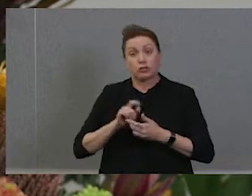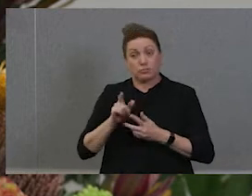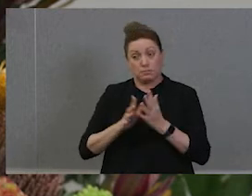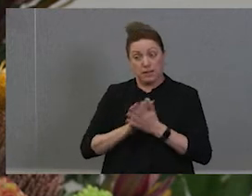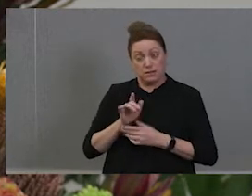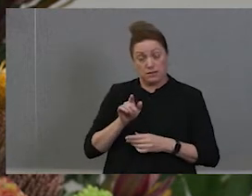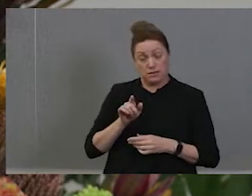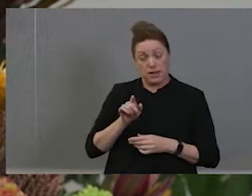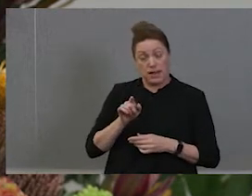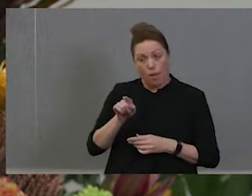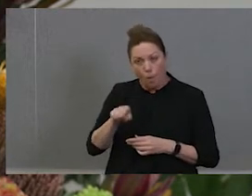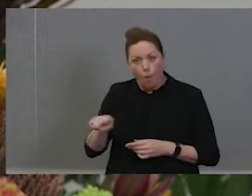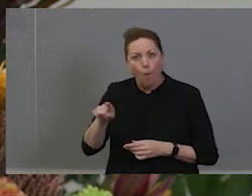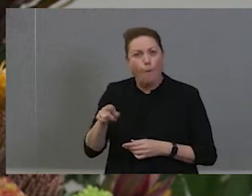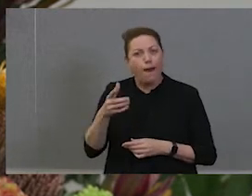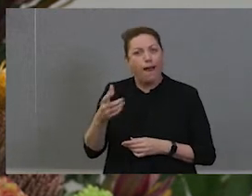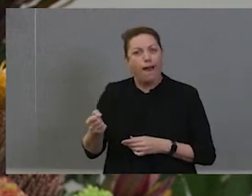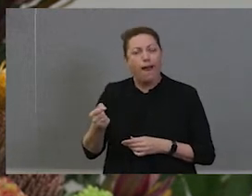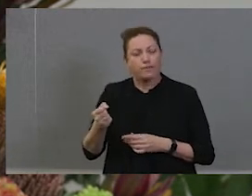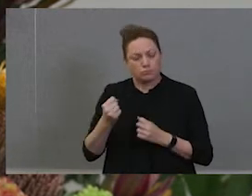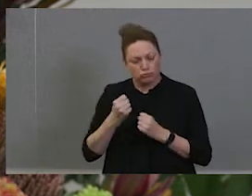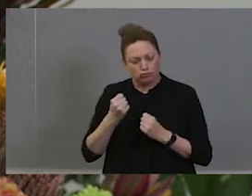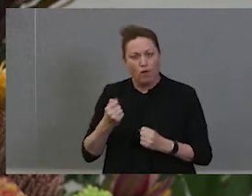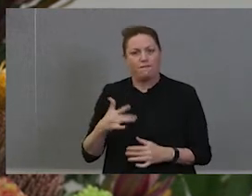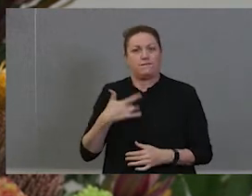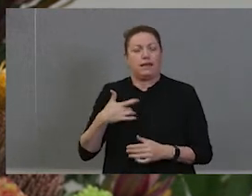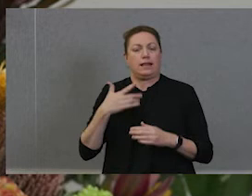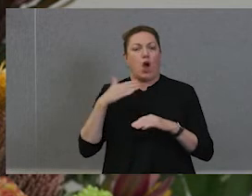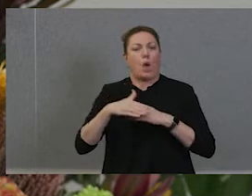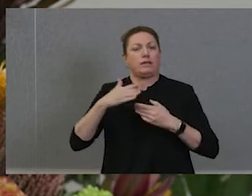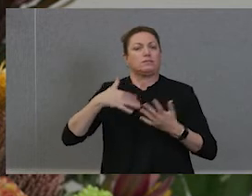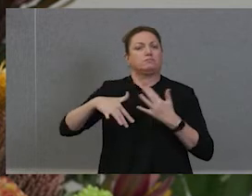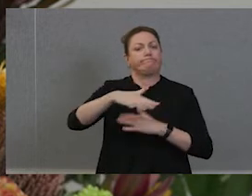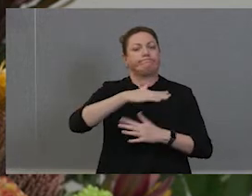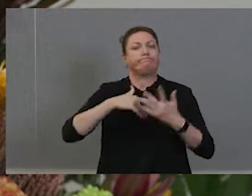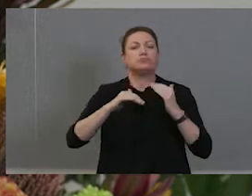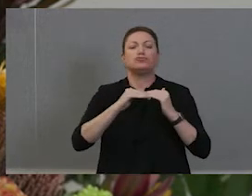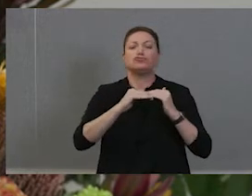all have a strong sense of social justice, and that things need to there is there is currently an